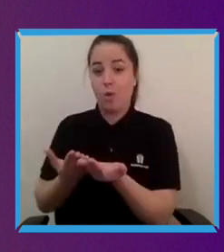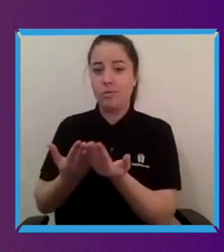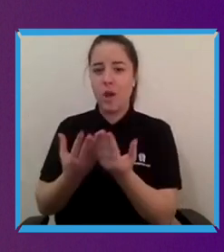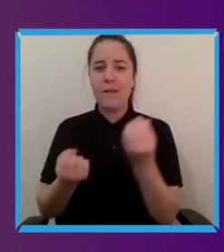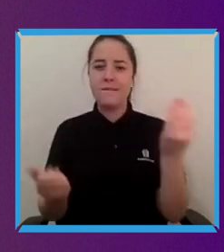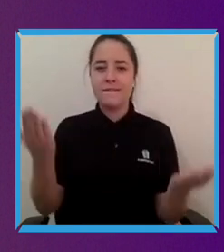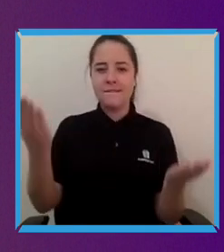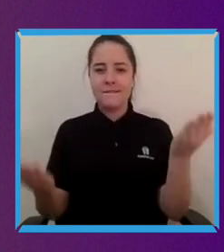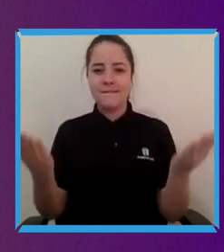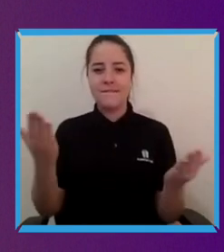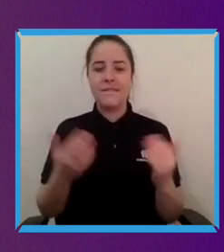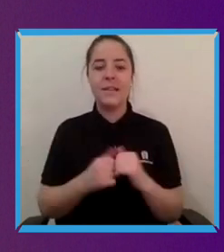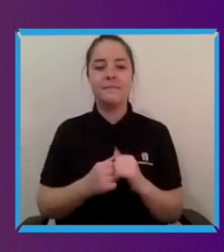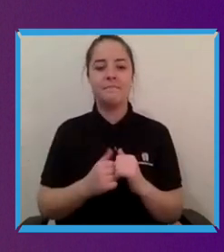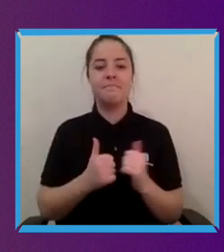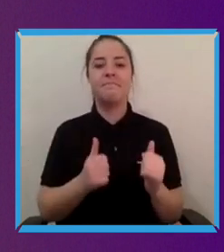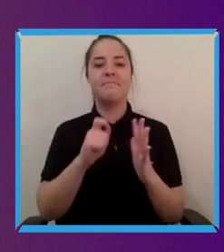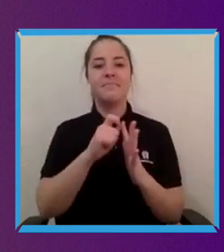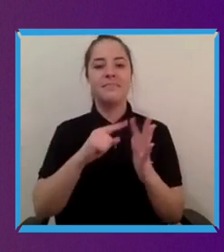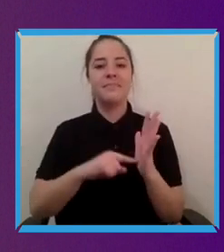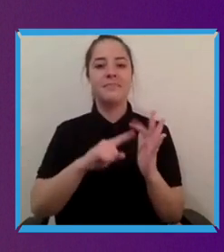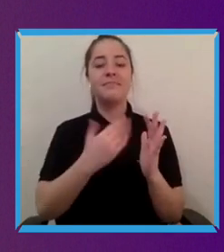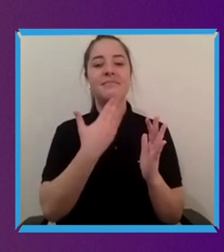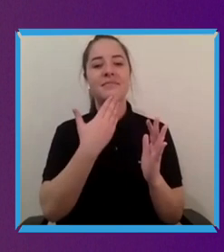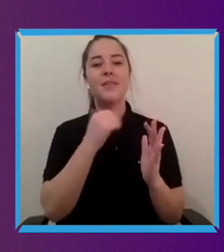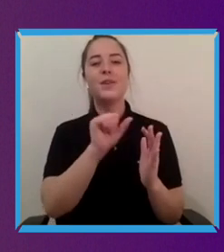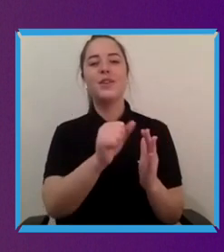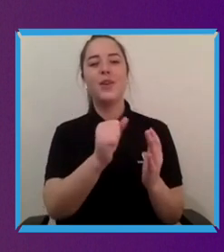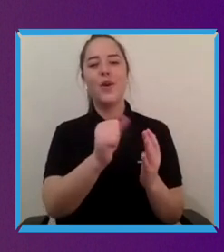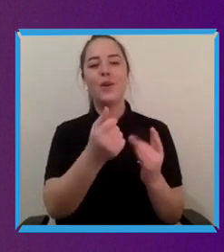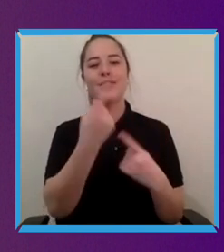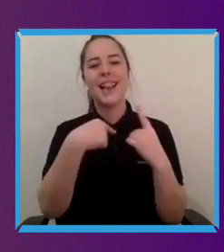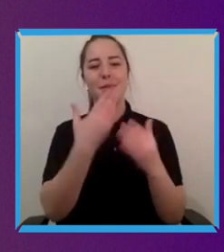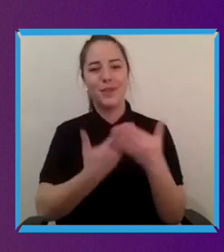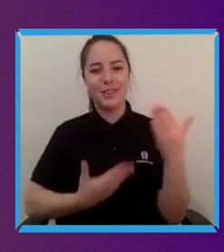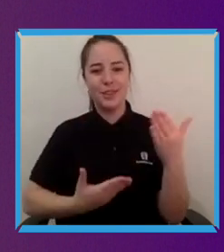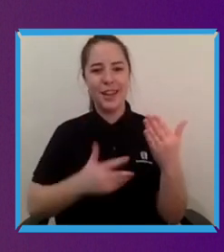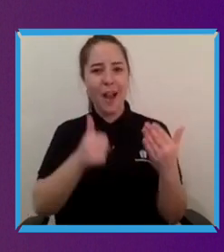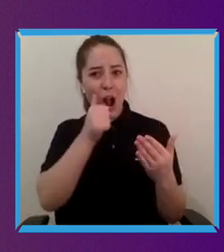And you did tell me in part of telling the story you were saying that you literally went and knocked on doors like you